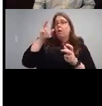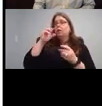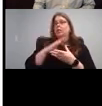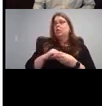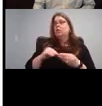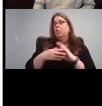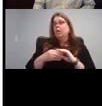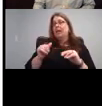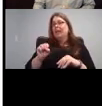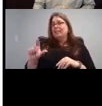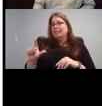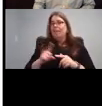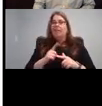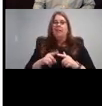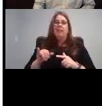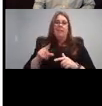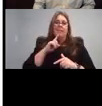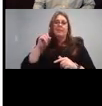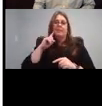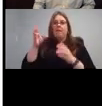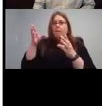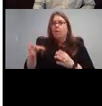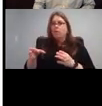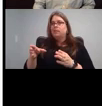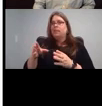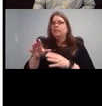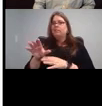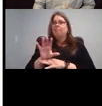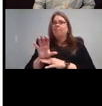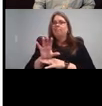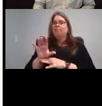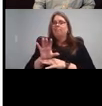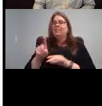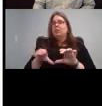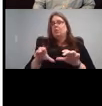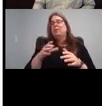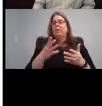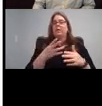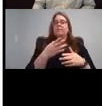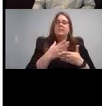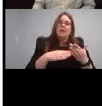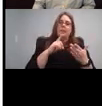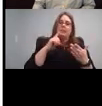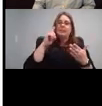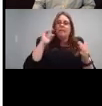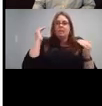deaf person on screen is doing what? What some deaf adults in my life have called